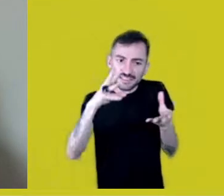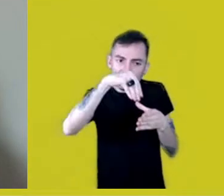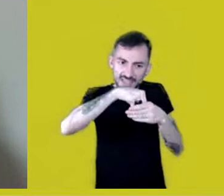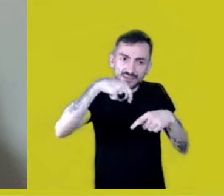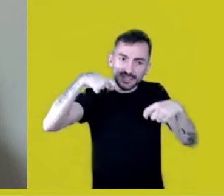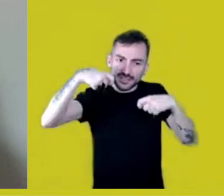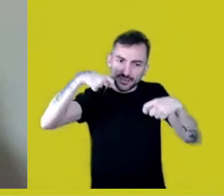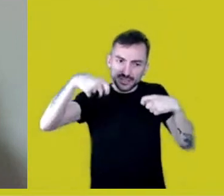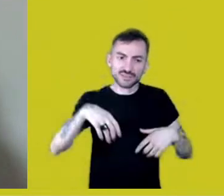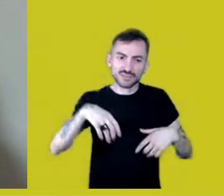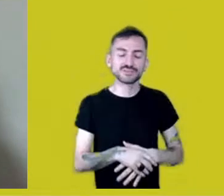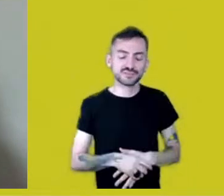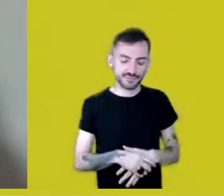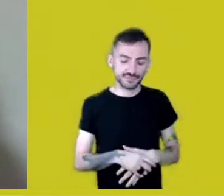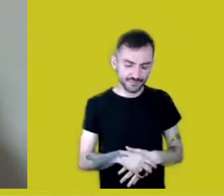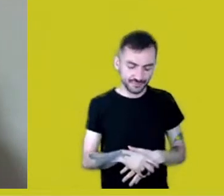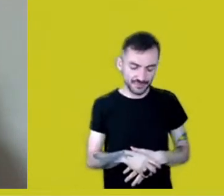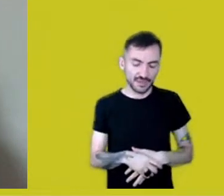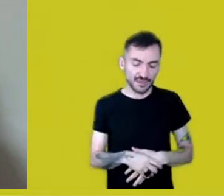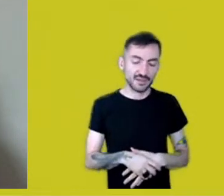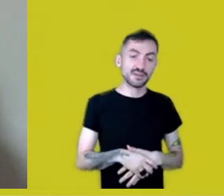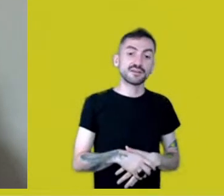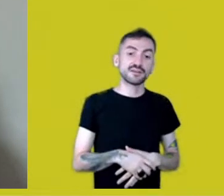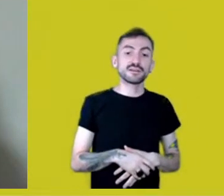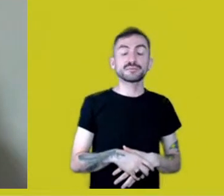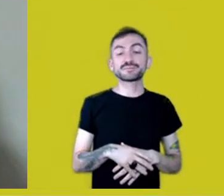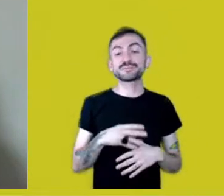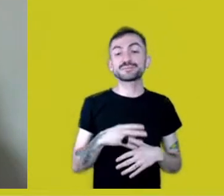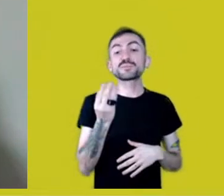because they lost their symbolic attributes,